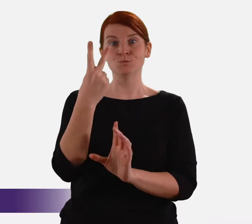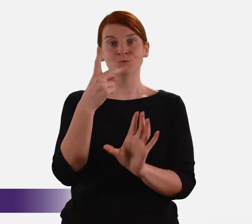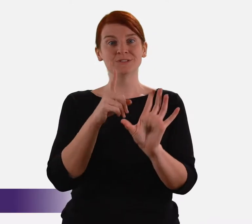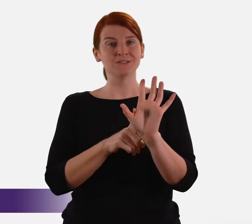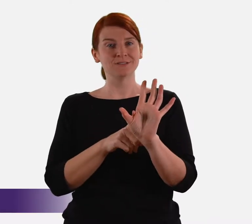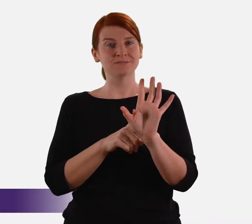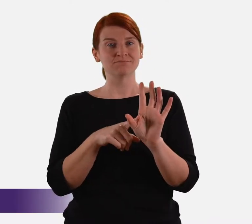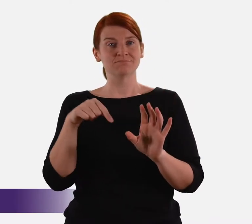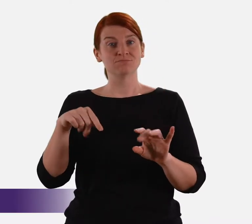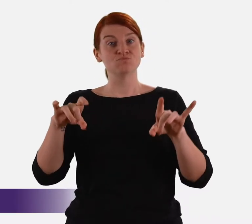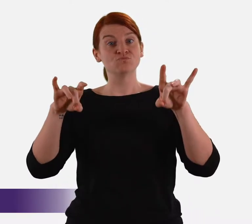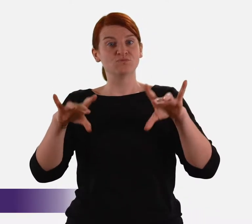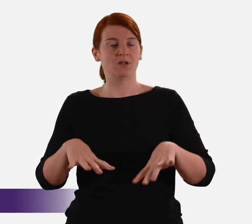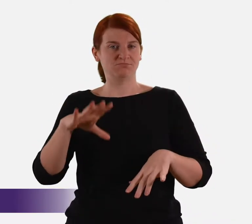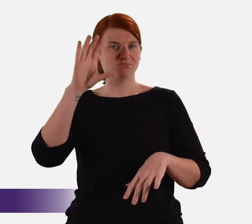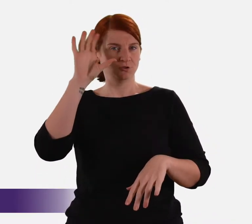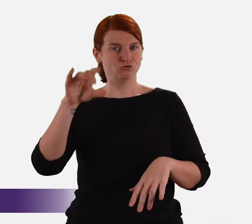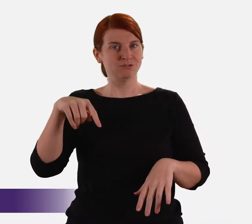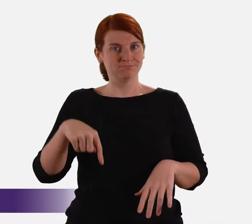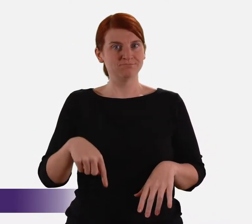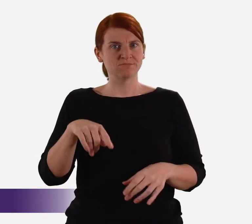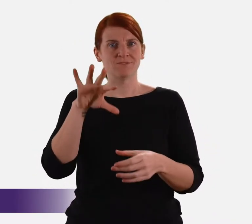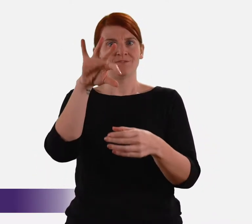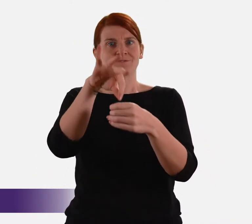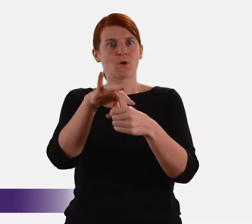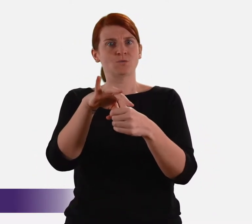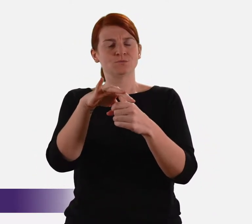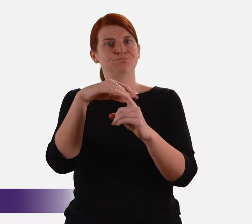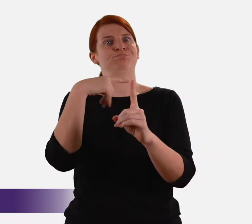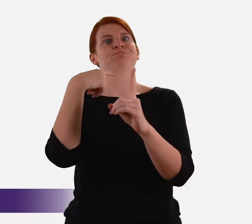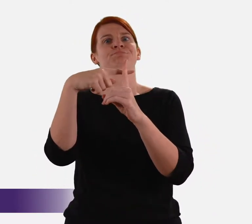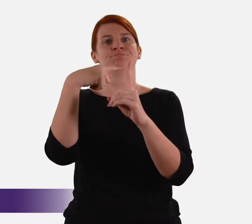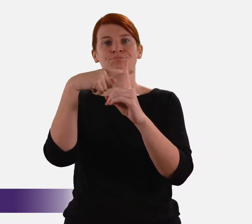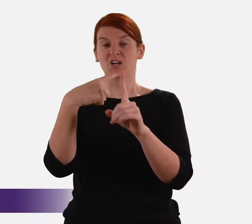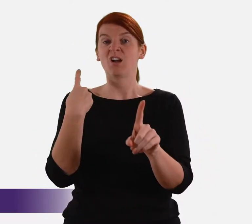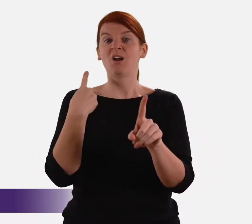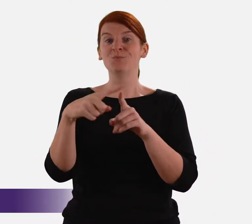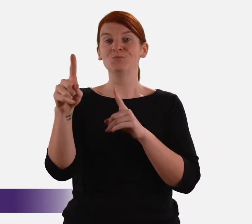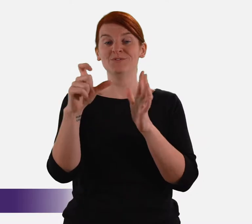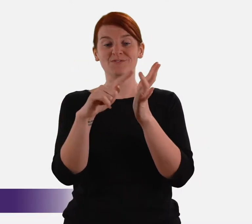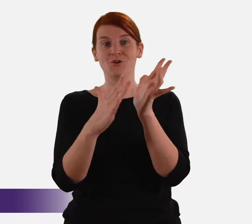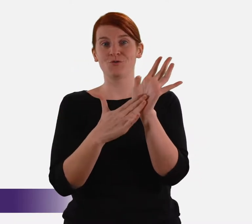so dramatically that within the last two years this country voted overwhelmingly to